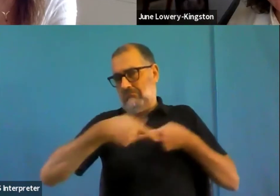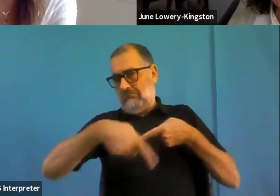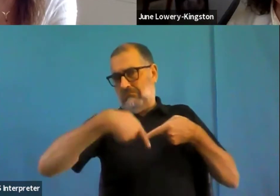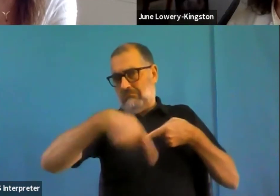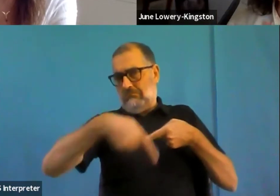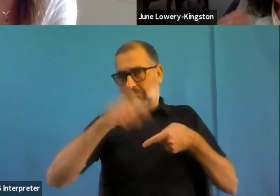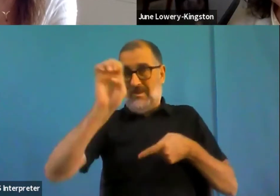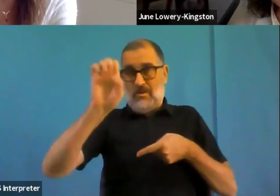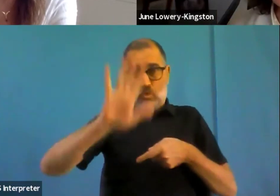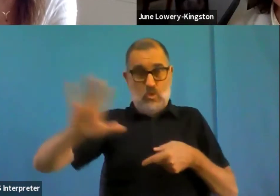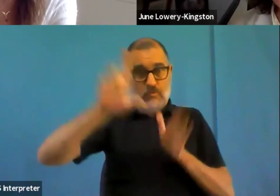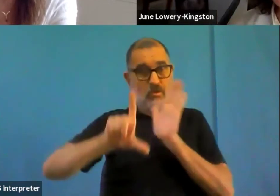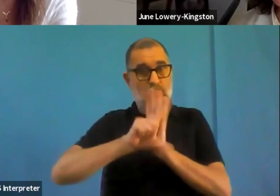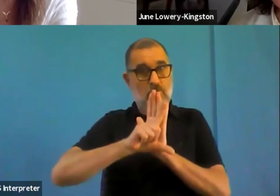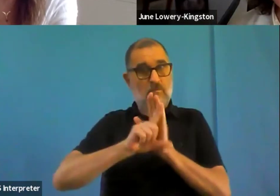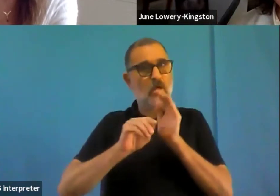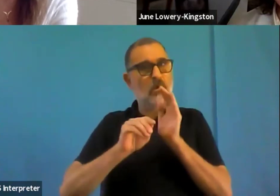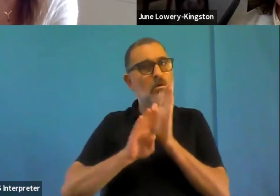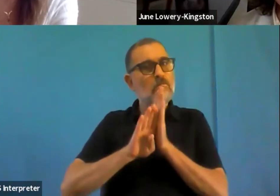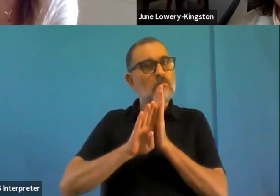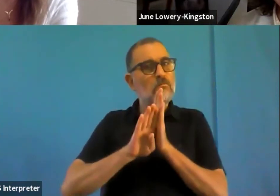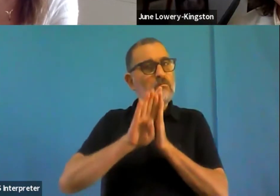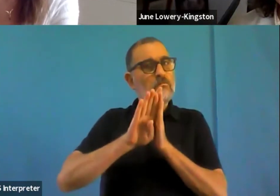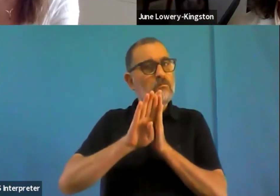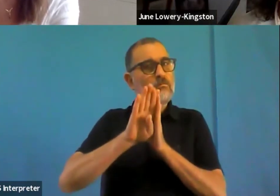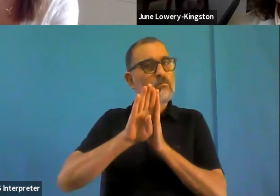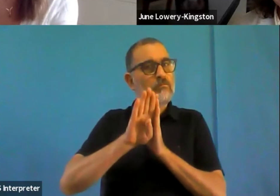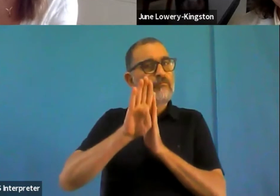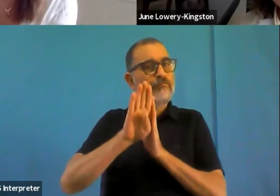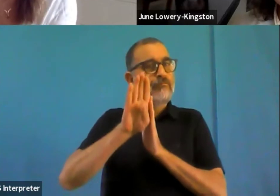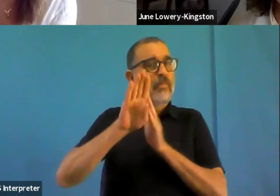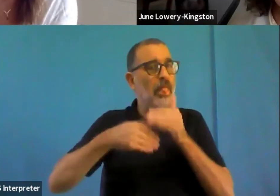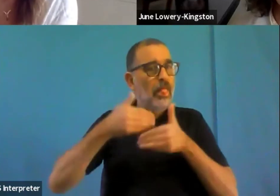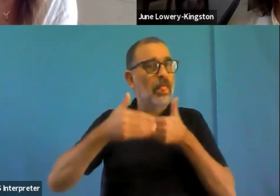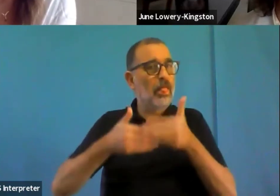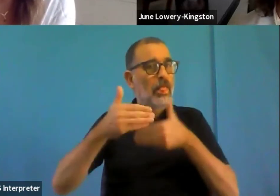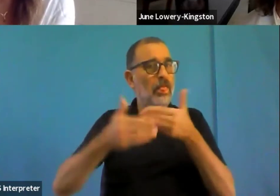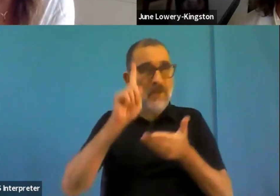And we have also I think, really the prioritization and the attempt the political attention, these